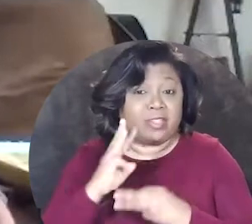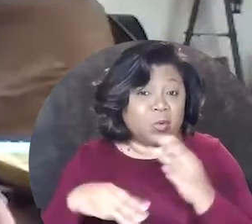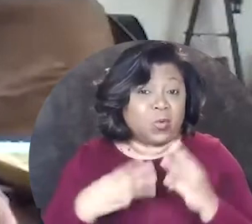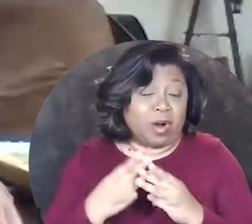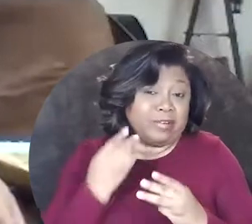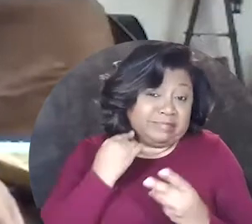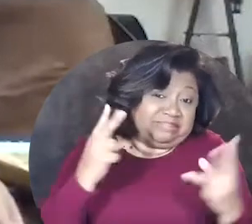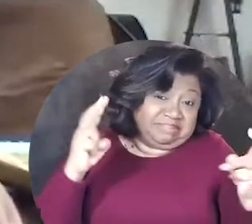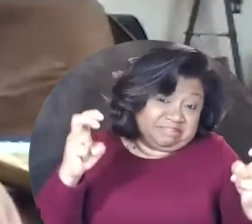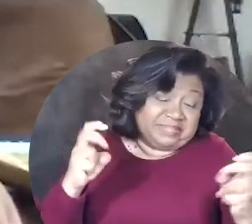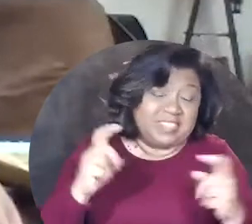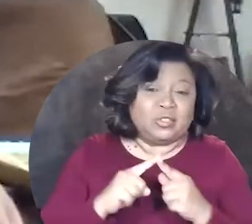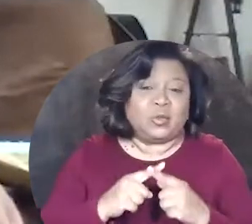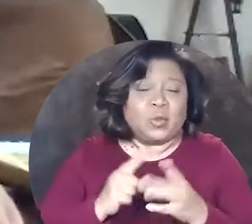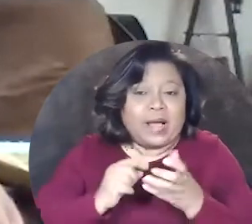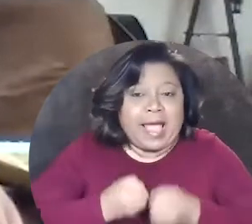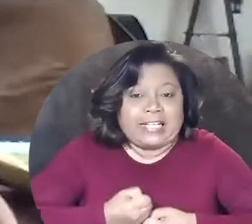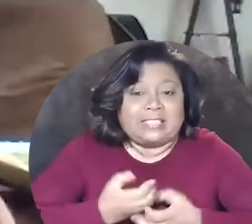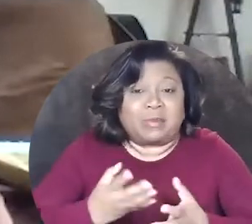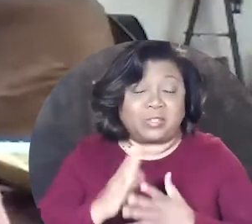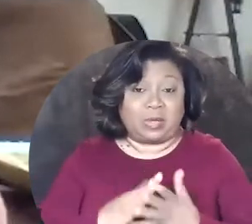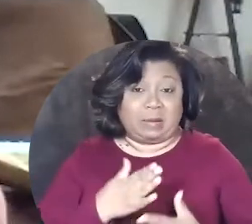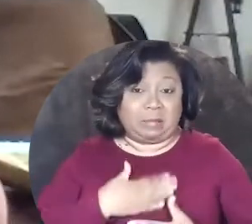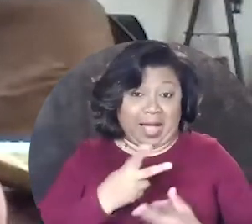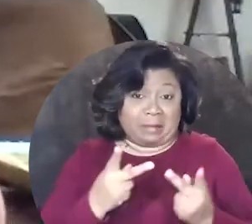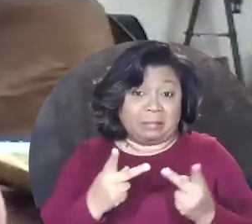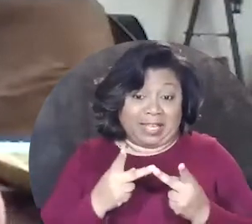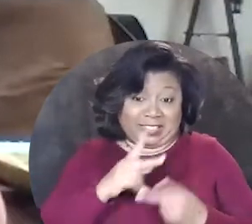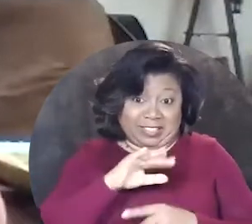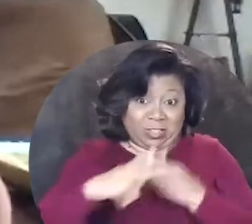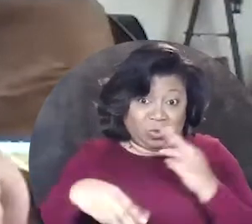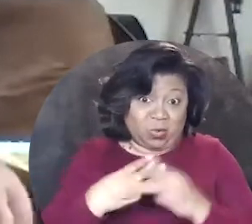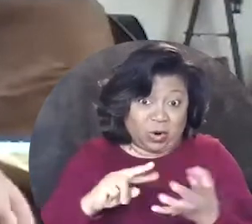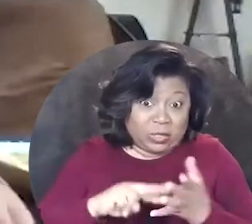the world—if you will—to express what my place in the world is